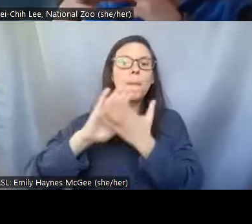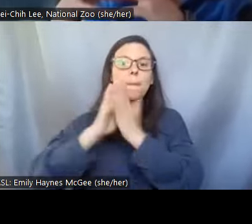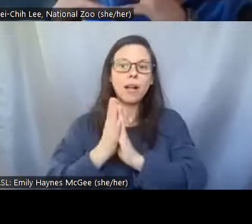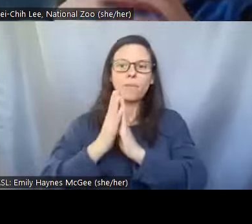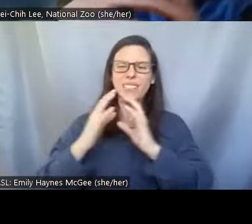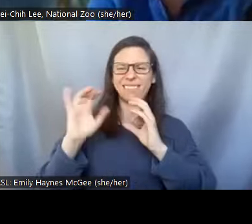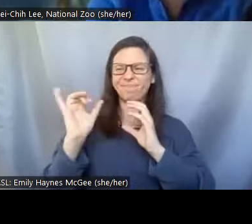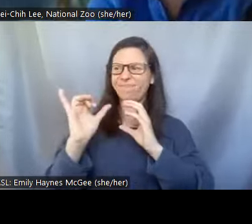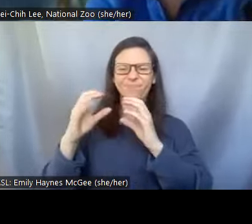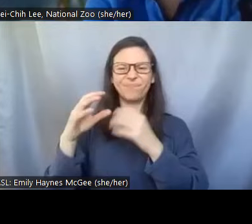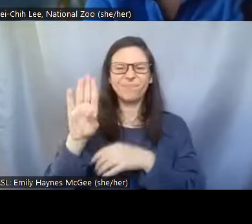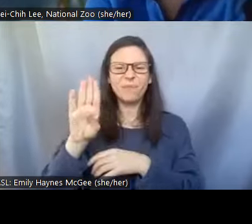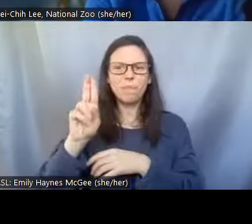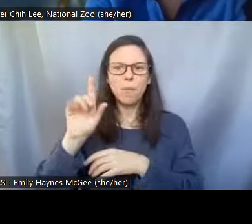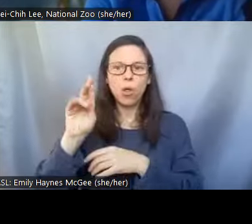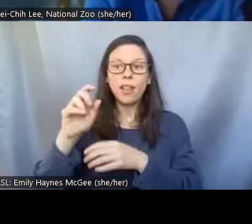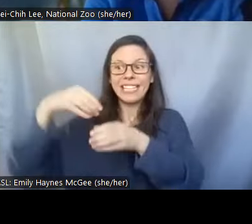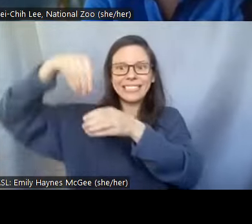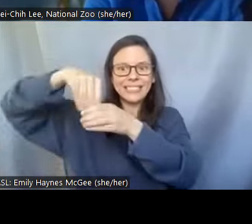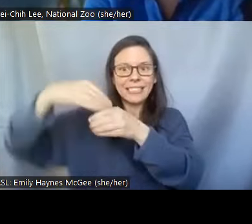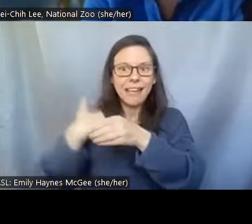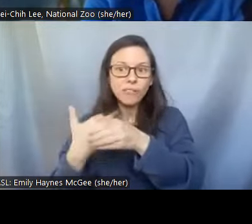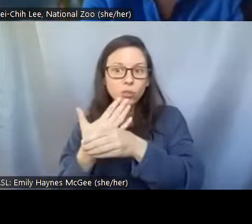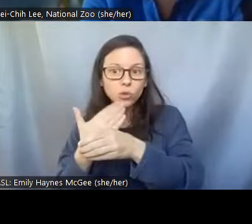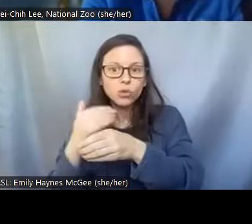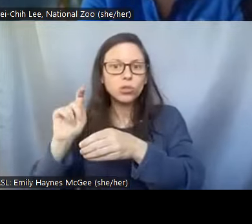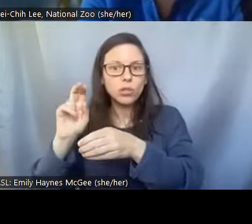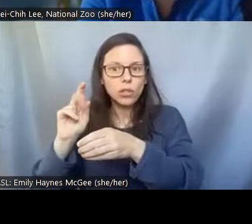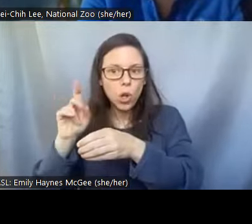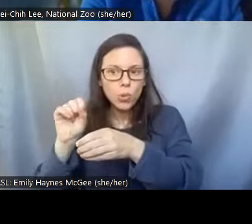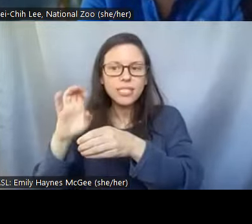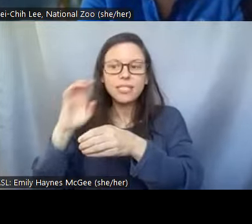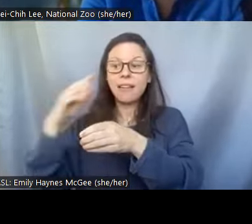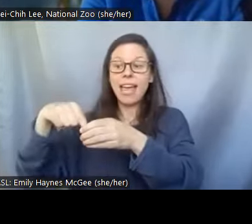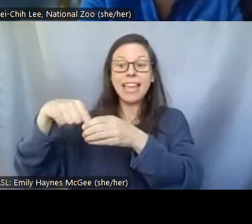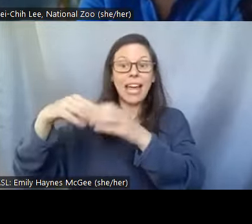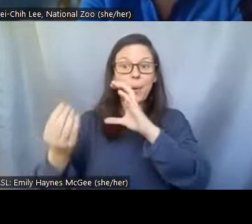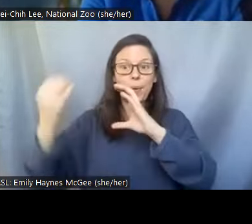bring the trellis into the cells without damaging it. >>Shellie: That is so cool and we have